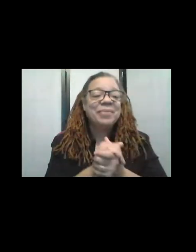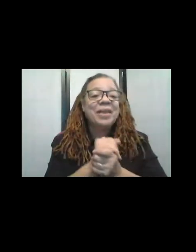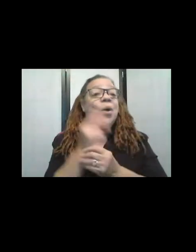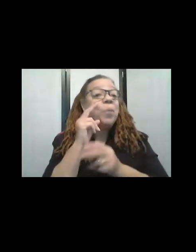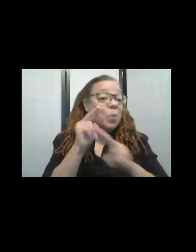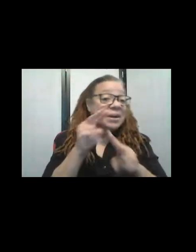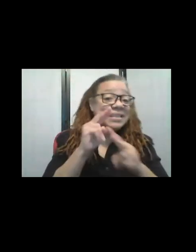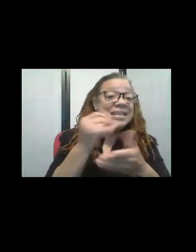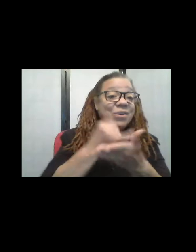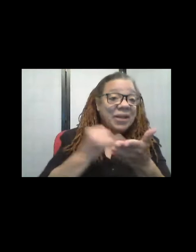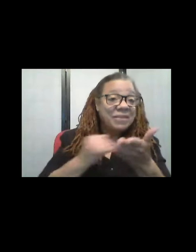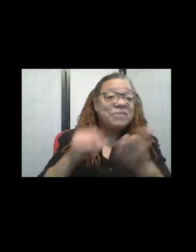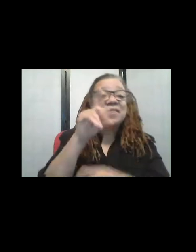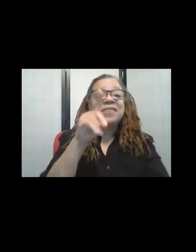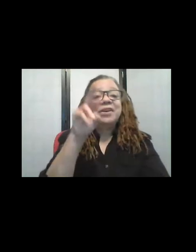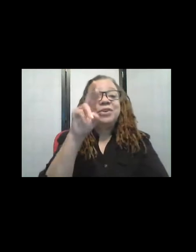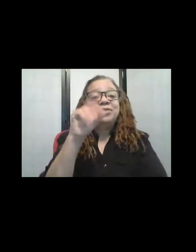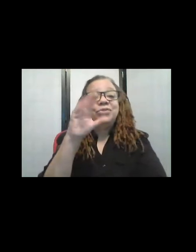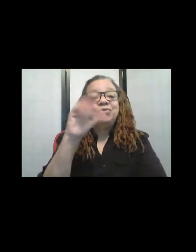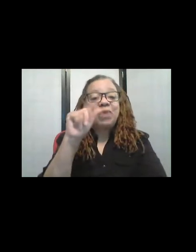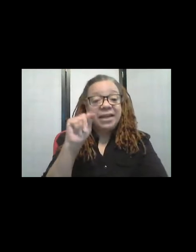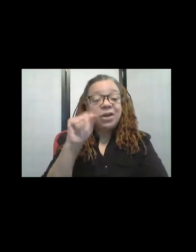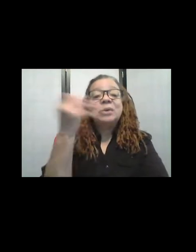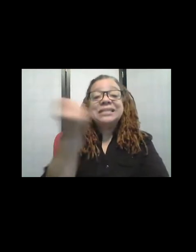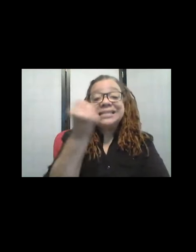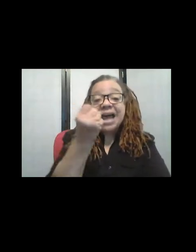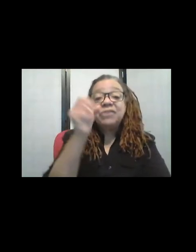for the Dracut Arts March event on Saturday, March 12th. Please get your